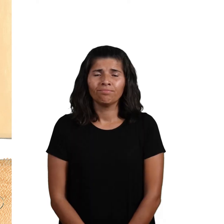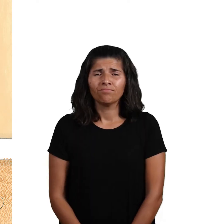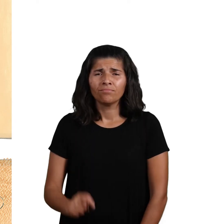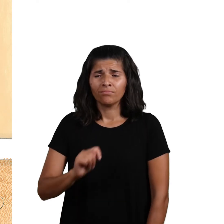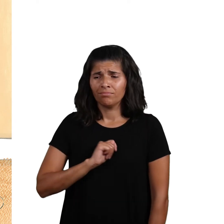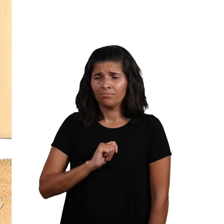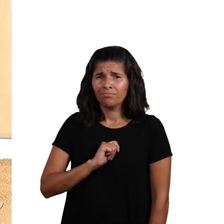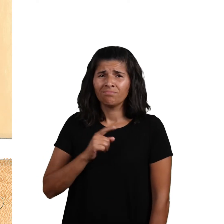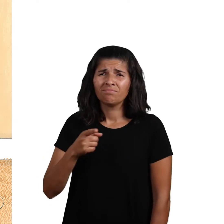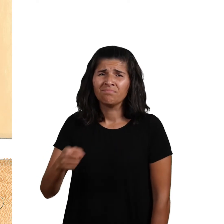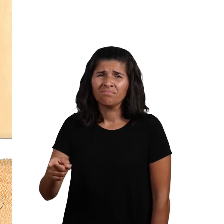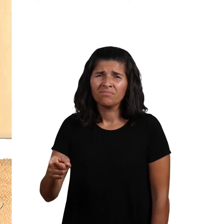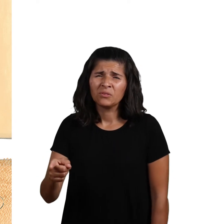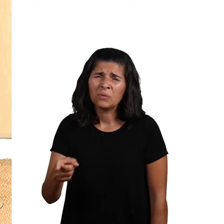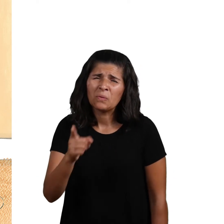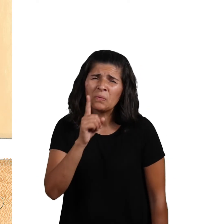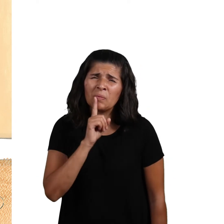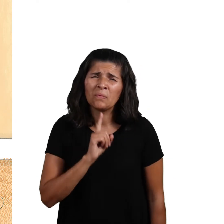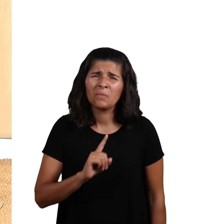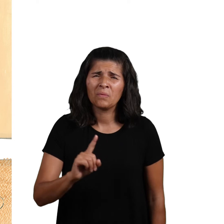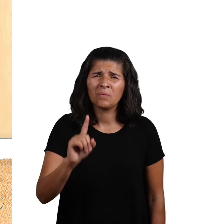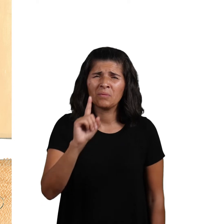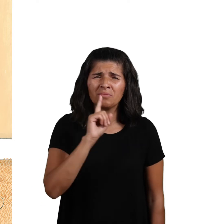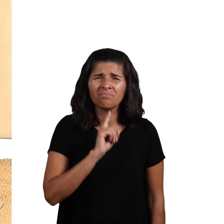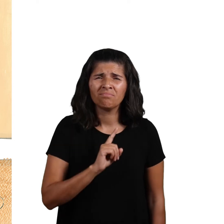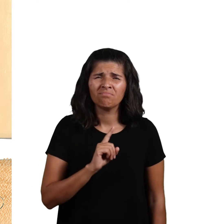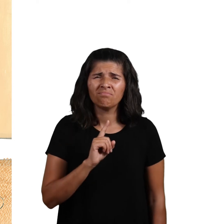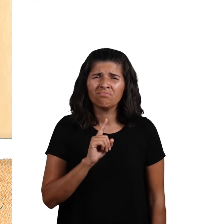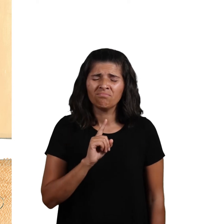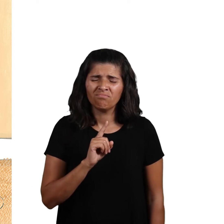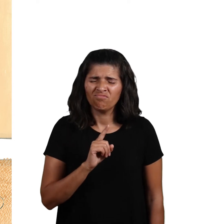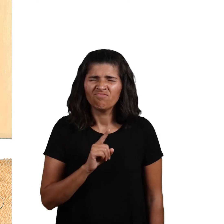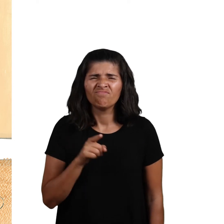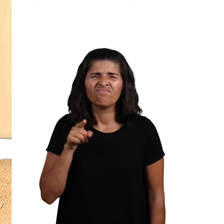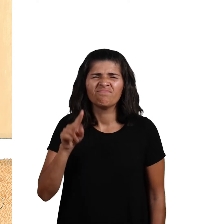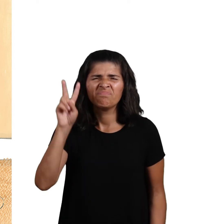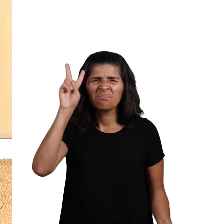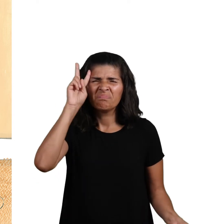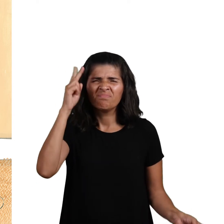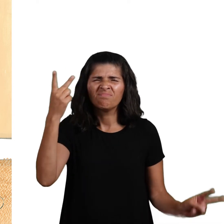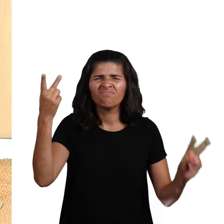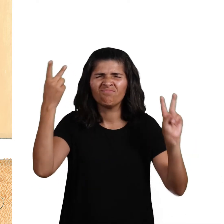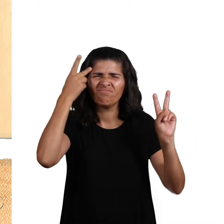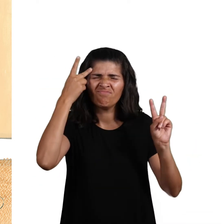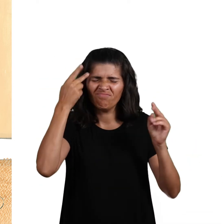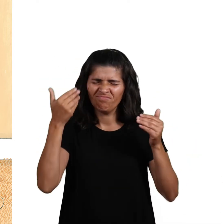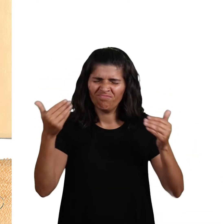And so with that she changed her mind, this lonely unicorn.